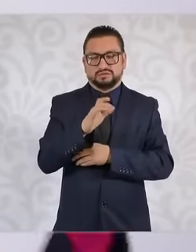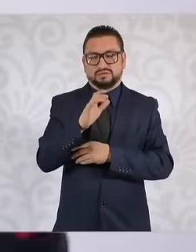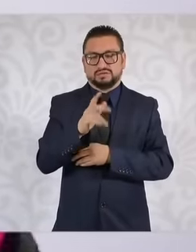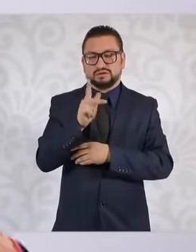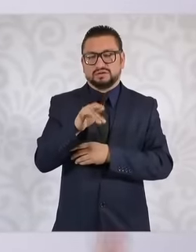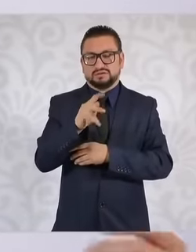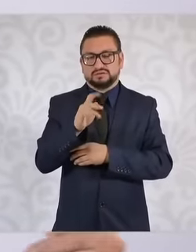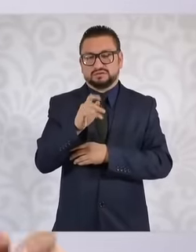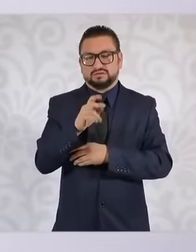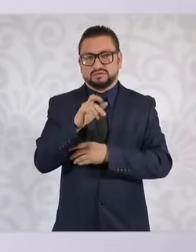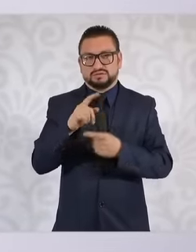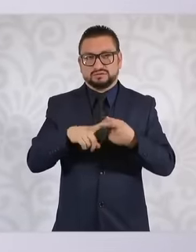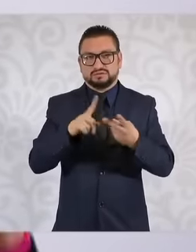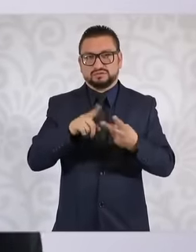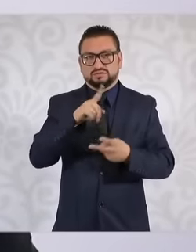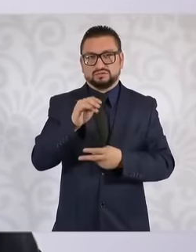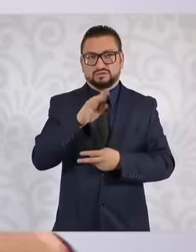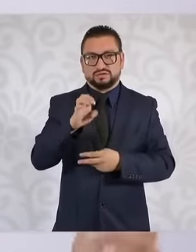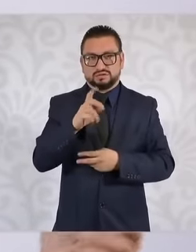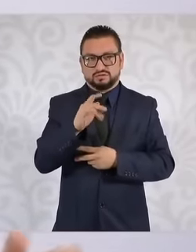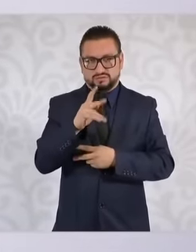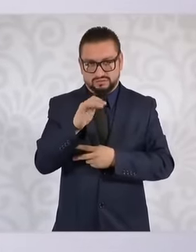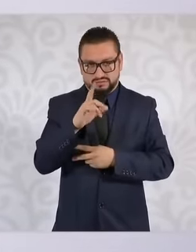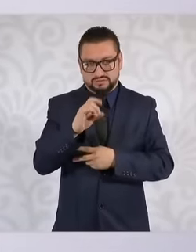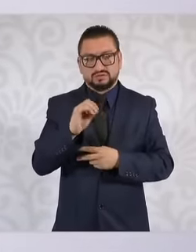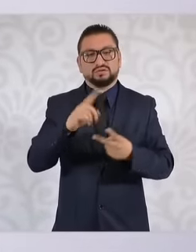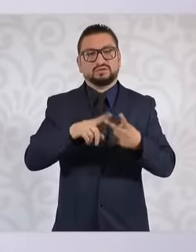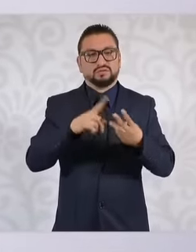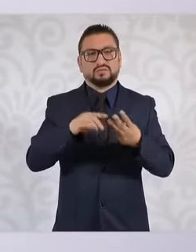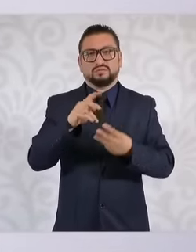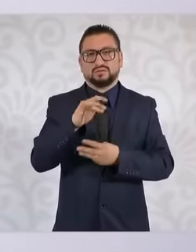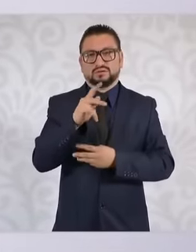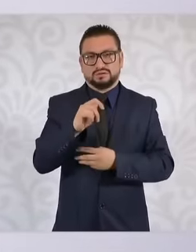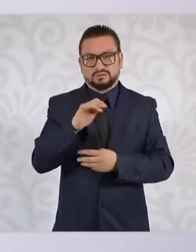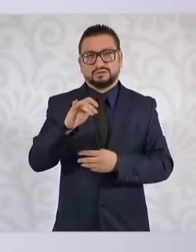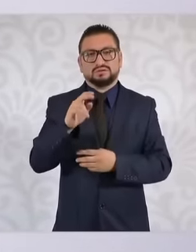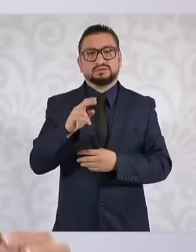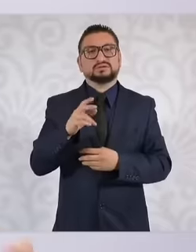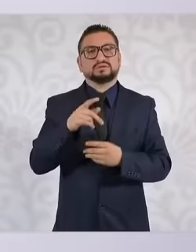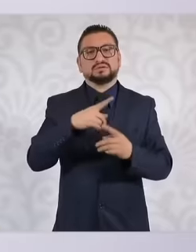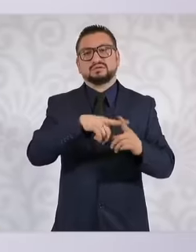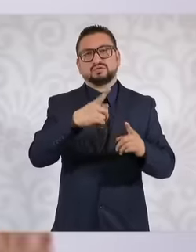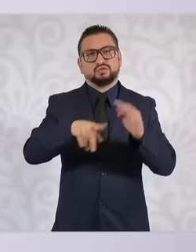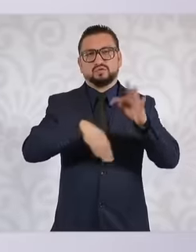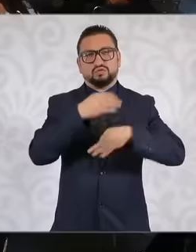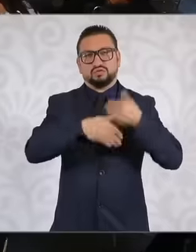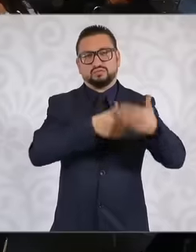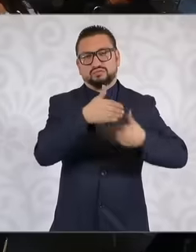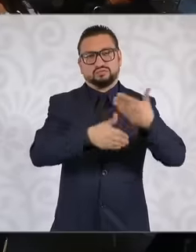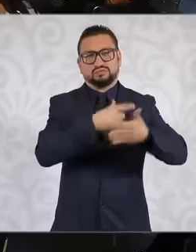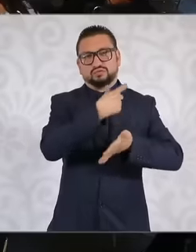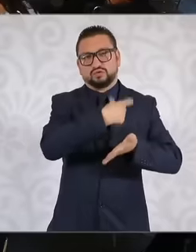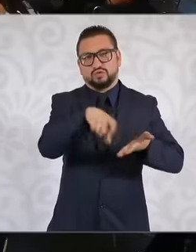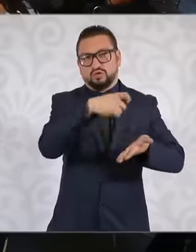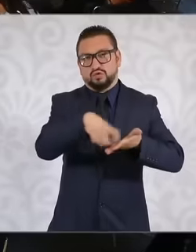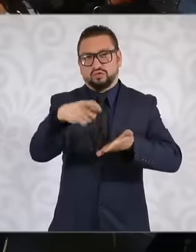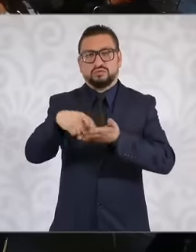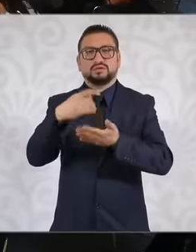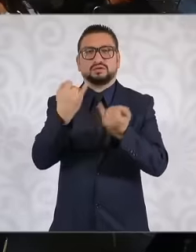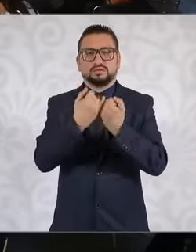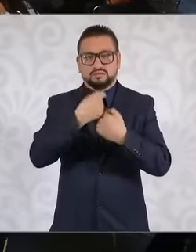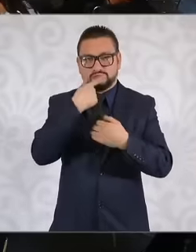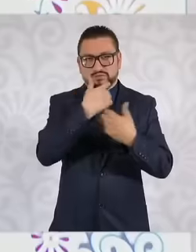Robledo, to Alejandro Schartz, to Martí, to this entire process of purchasing and distributing medicines